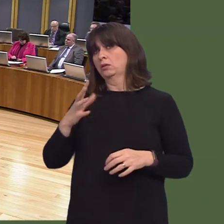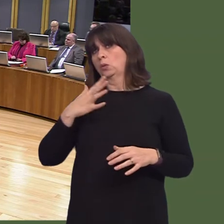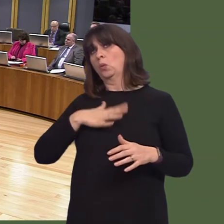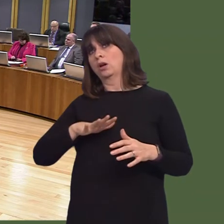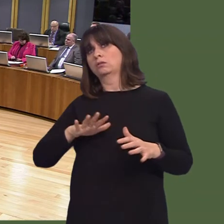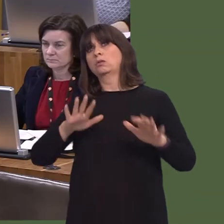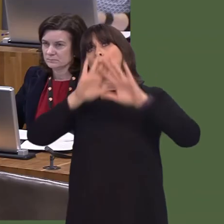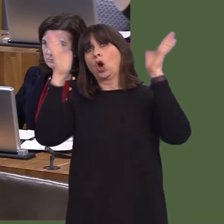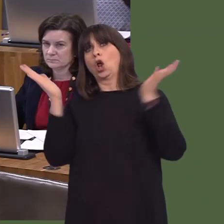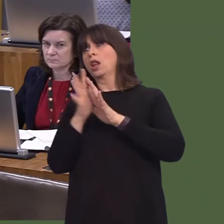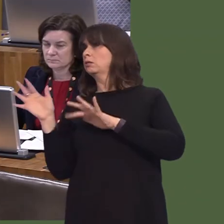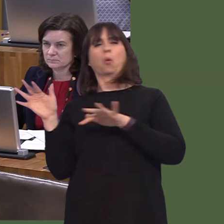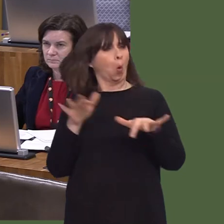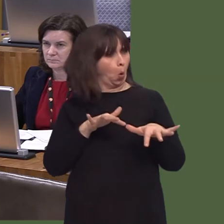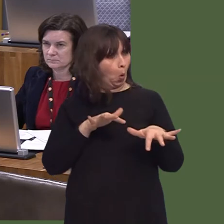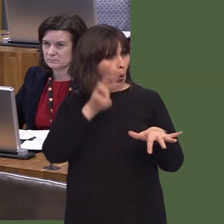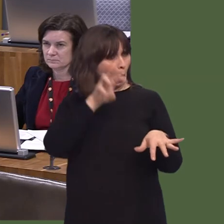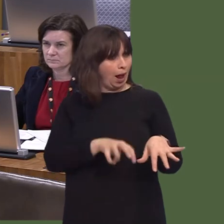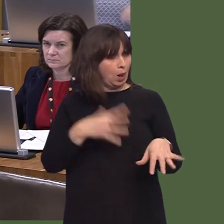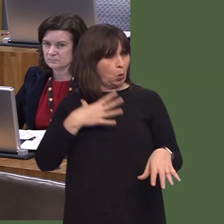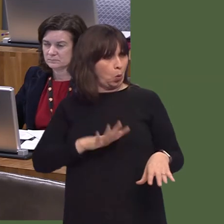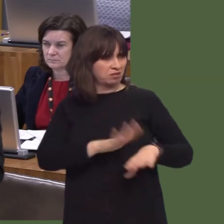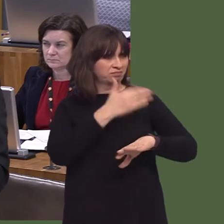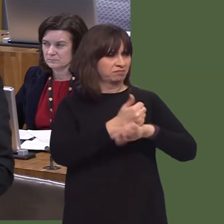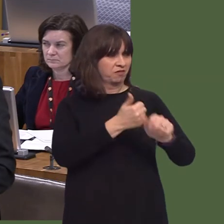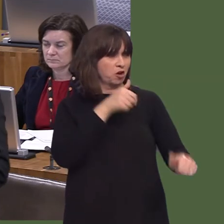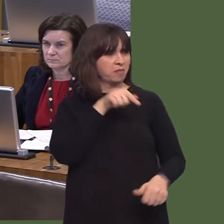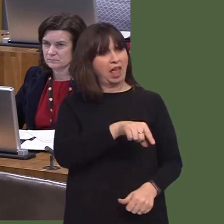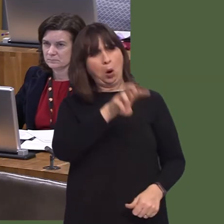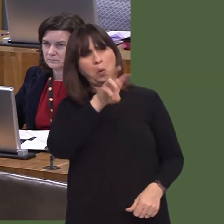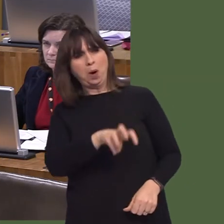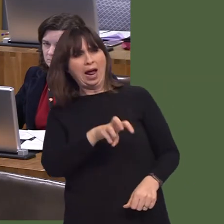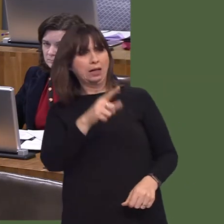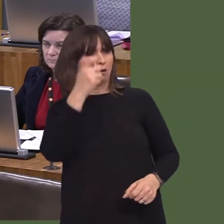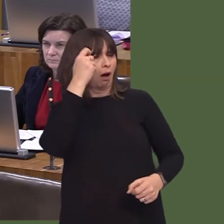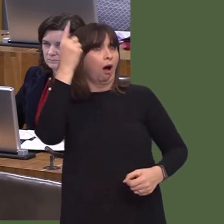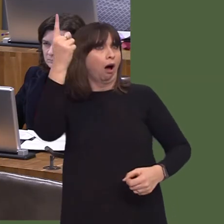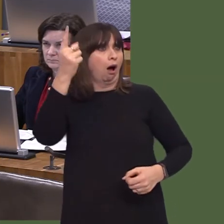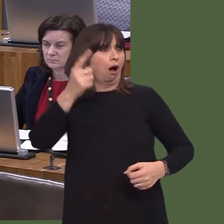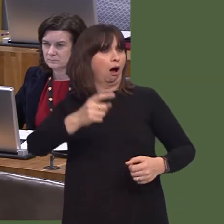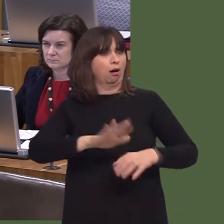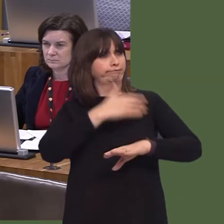and could replace the high-street banks that are withdrawing from our communities, in order to ensure that those services remain in place for people in Wales?